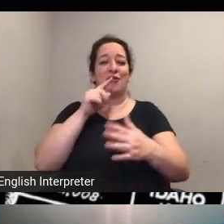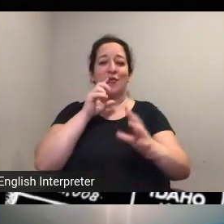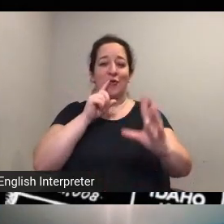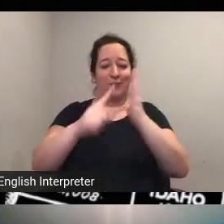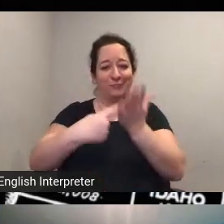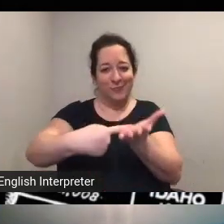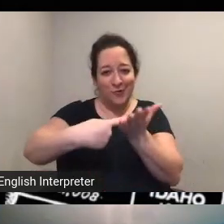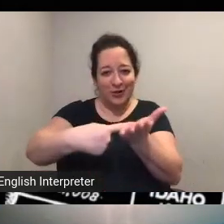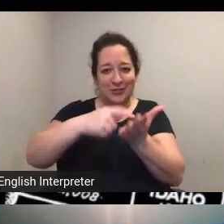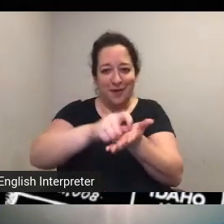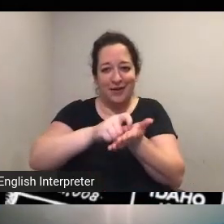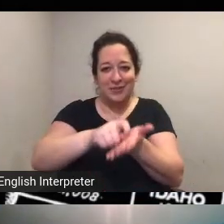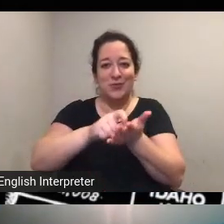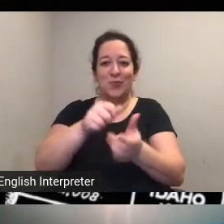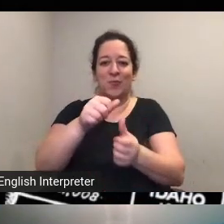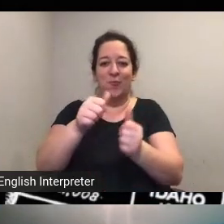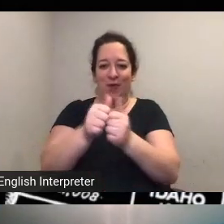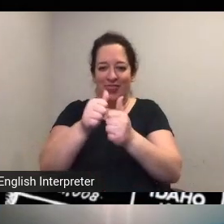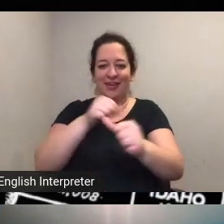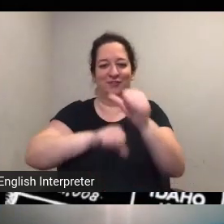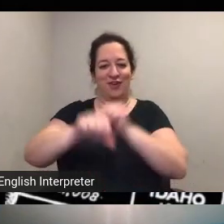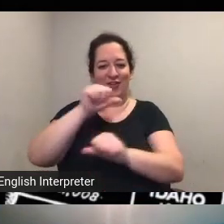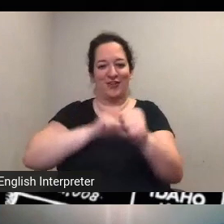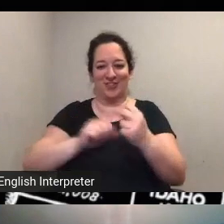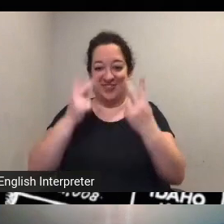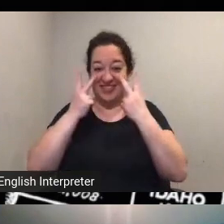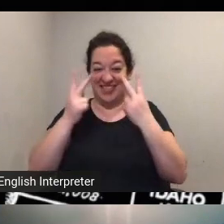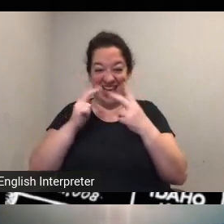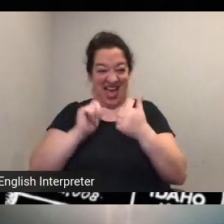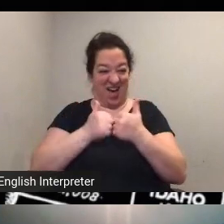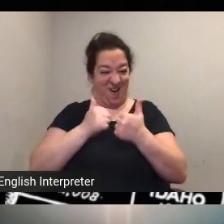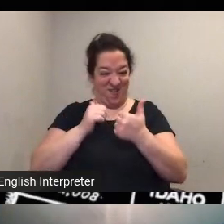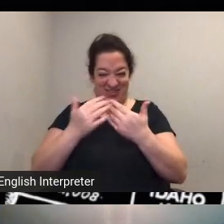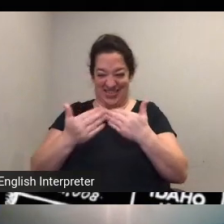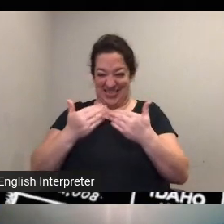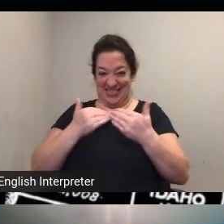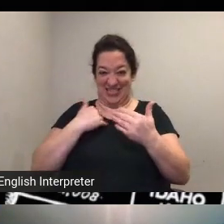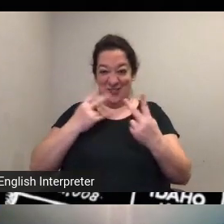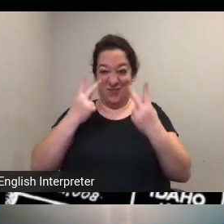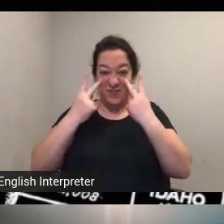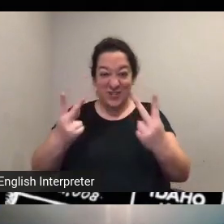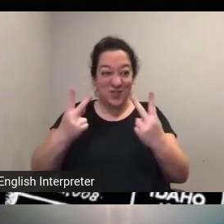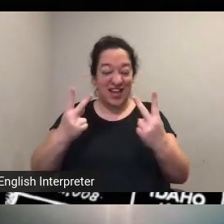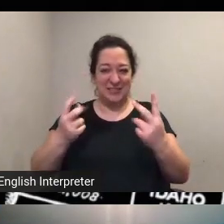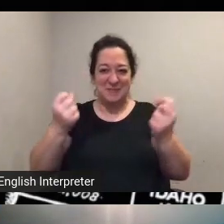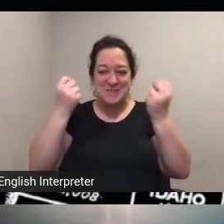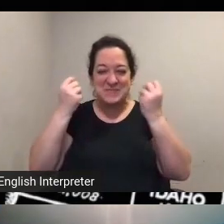now i have to say that was one of my favorite things for seeing how easy it is to visualize and and and literally map